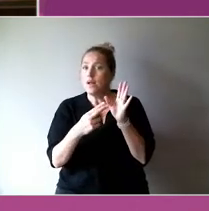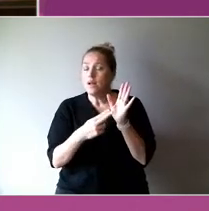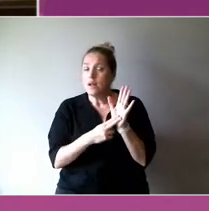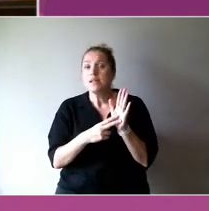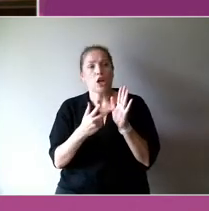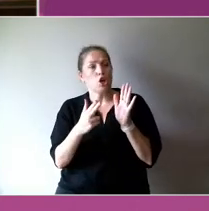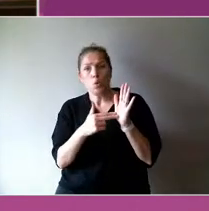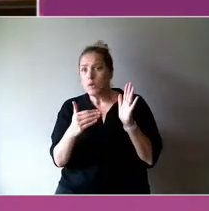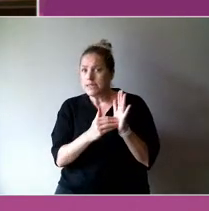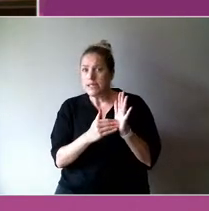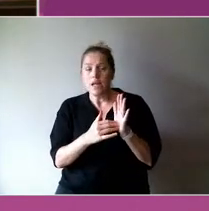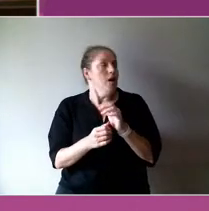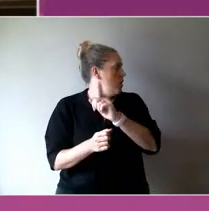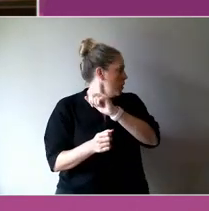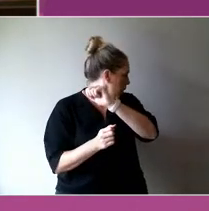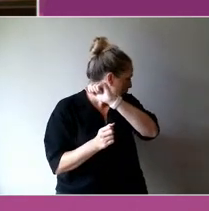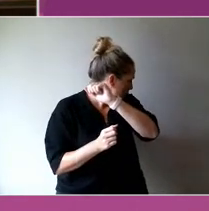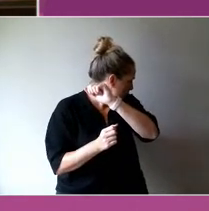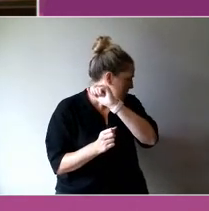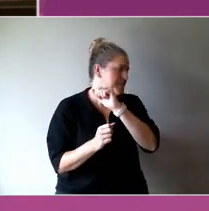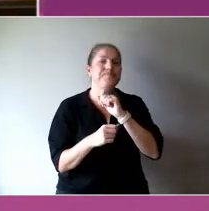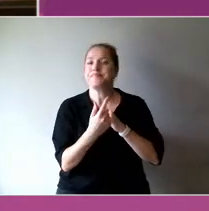have picked a gross national happiness index.